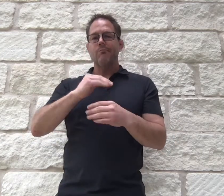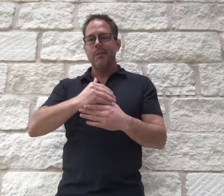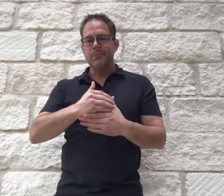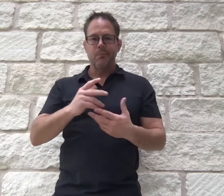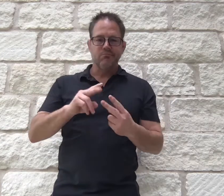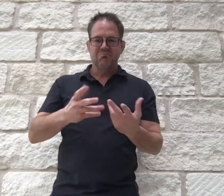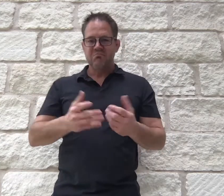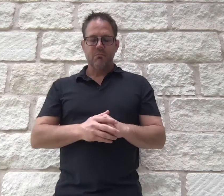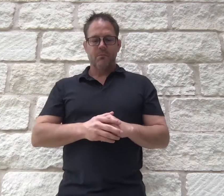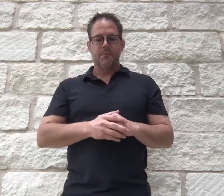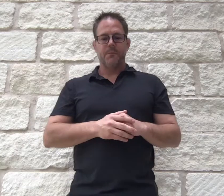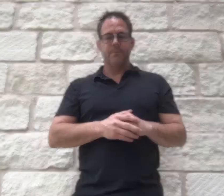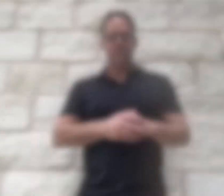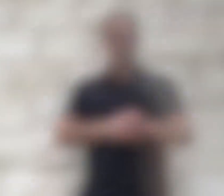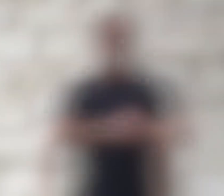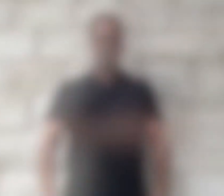video capabilities on tablets or laptops.